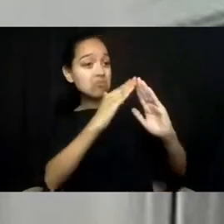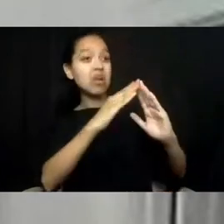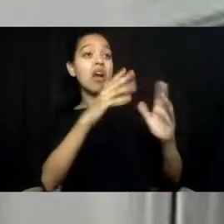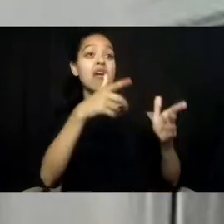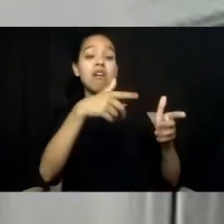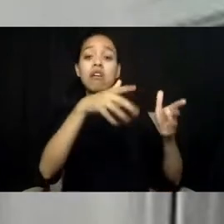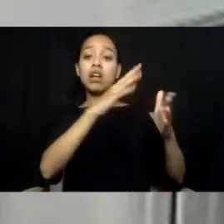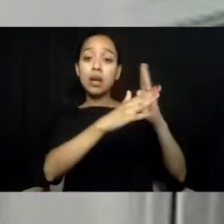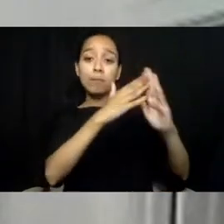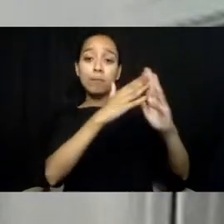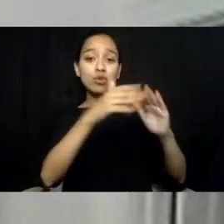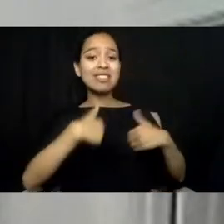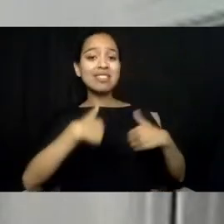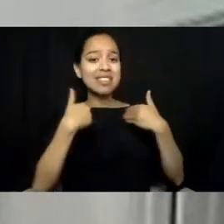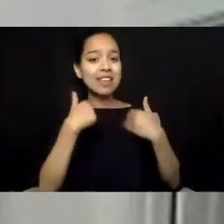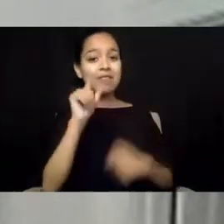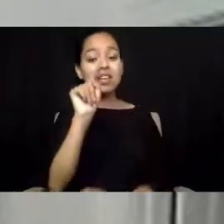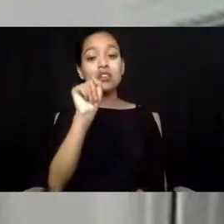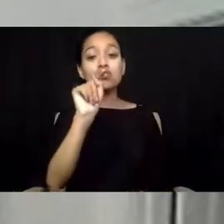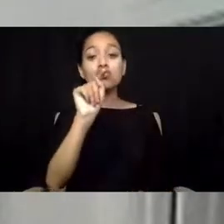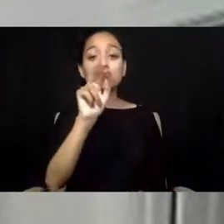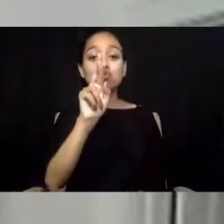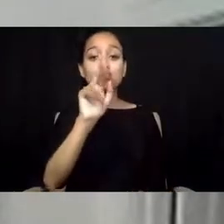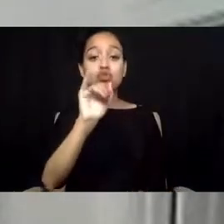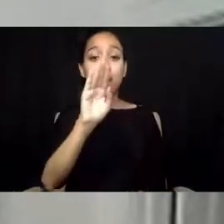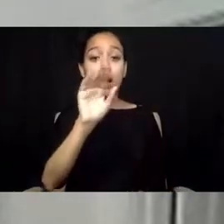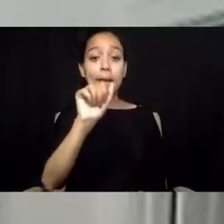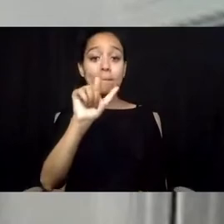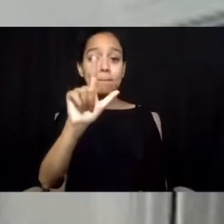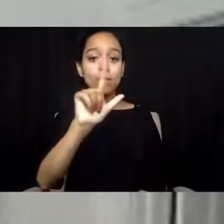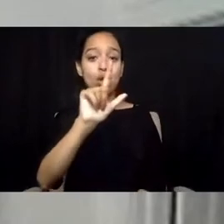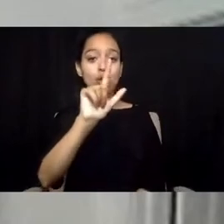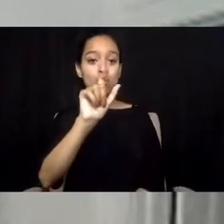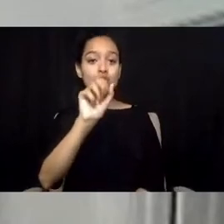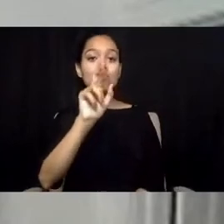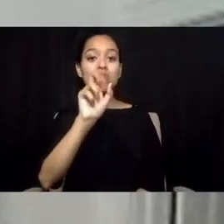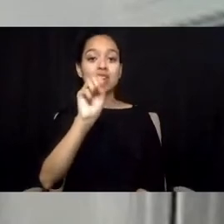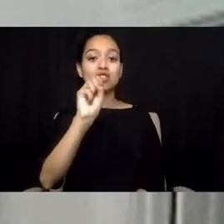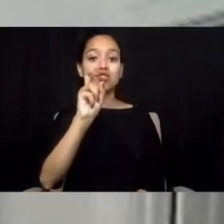whereas up to 80% of us don't live on reservations